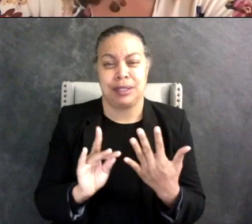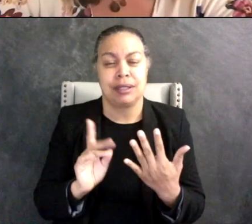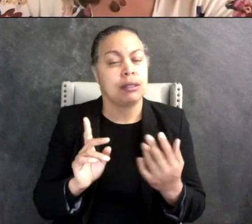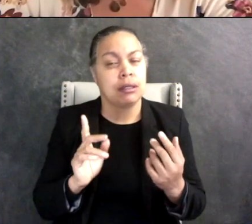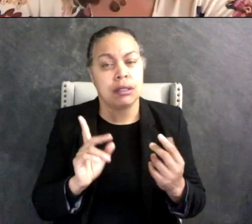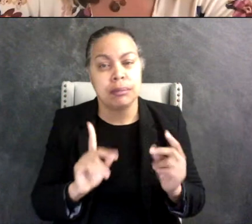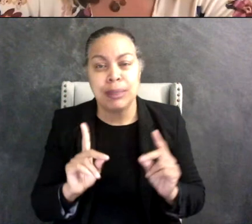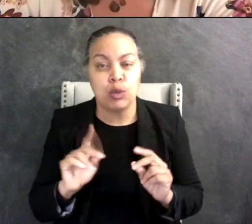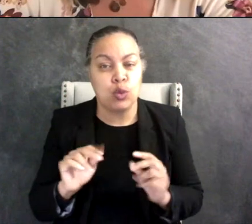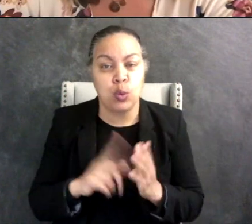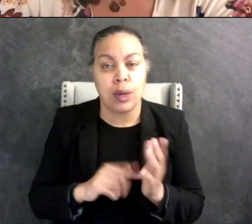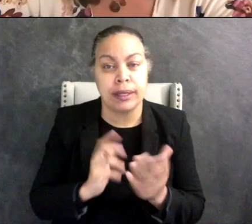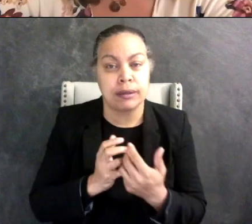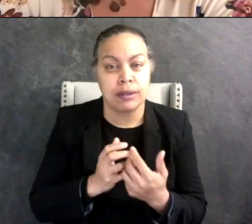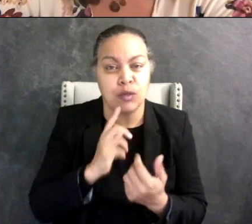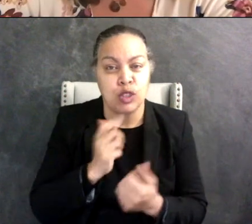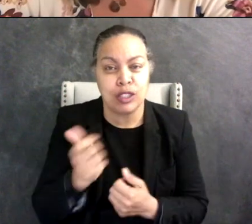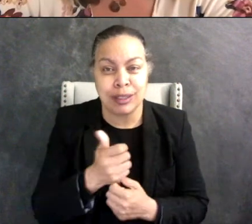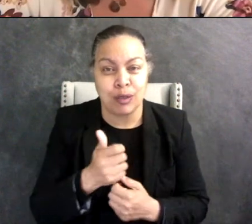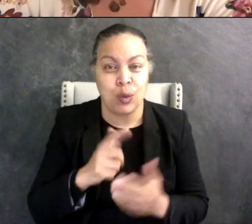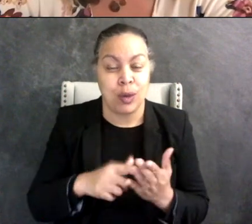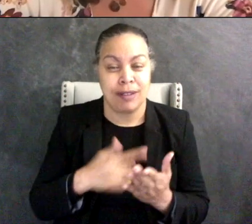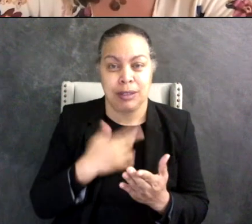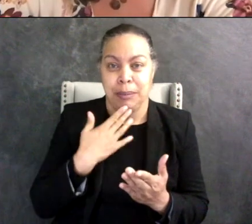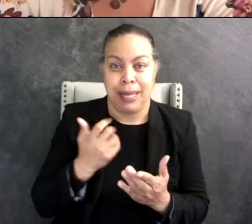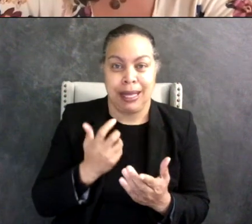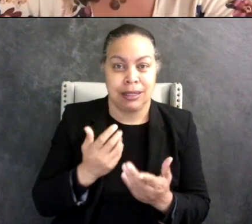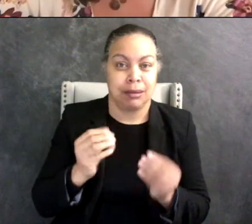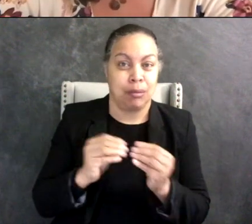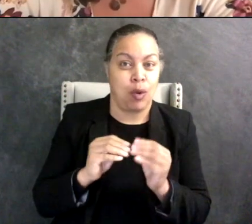that works for them and it's most accessible to them so there's like not one way that you